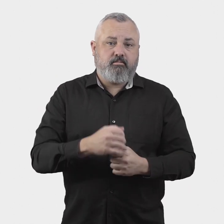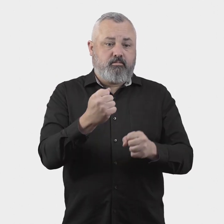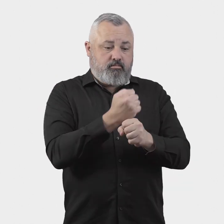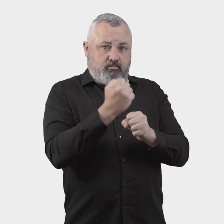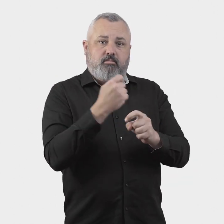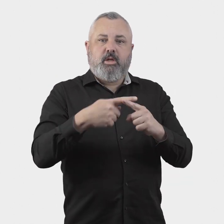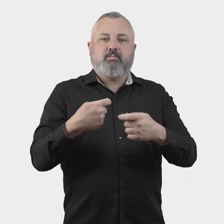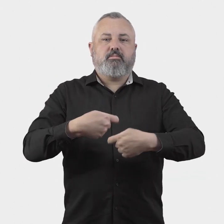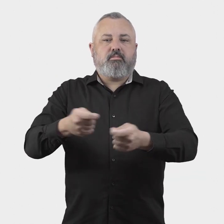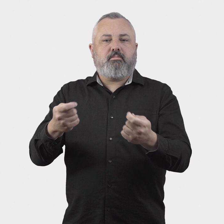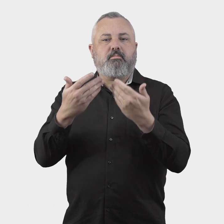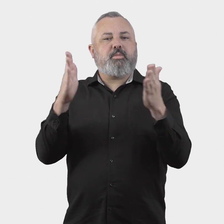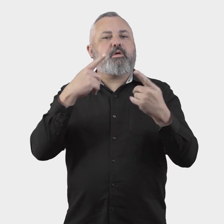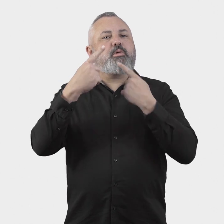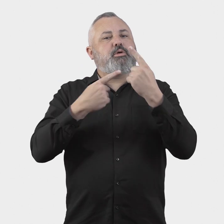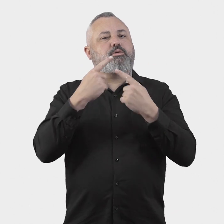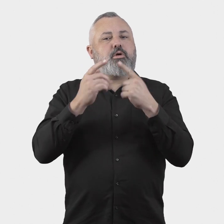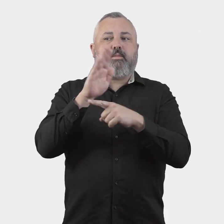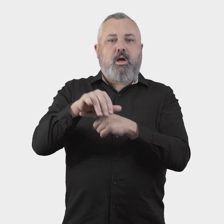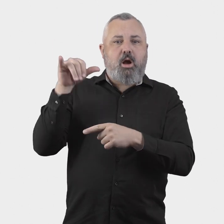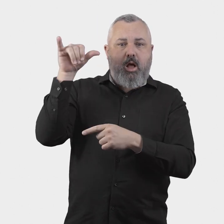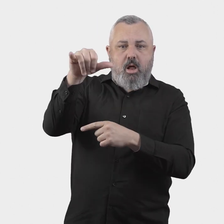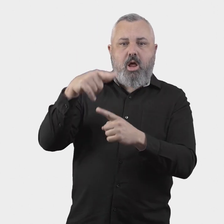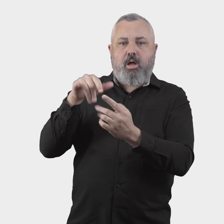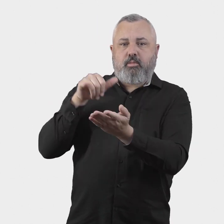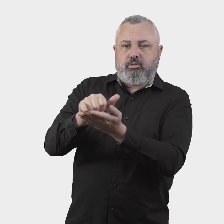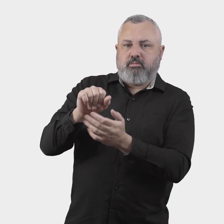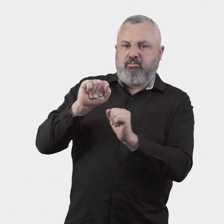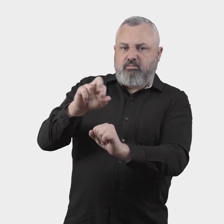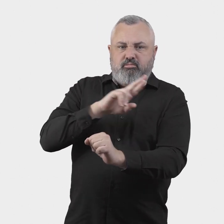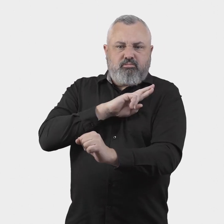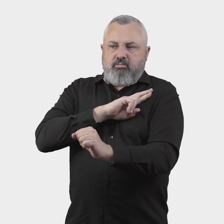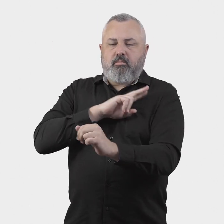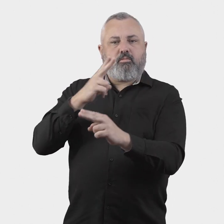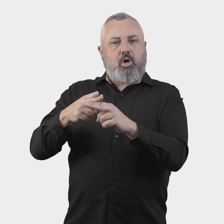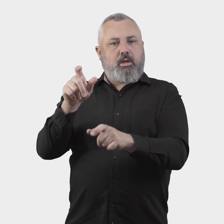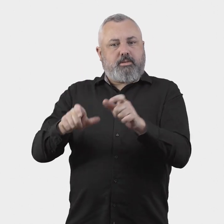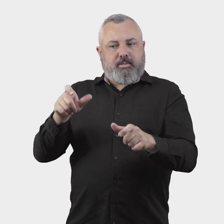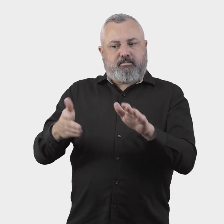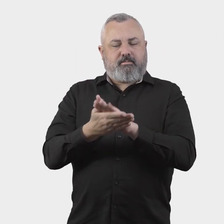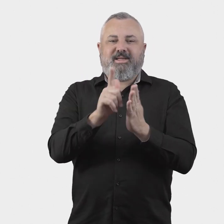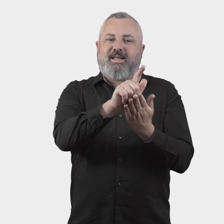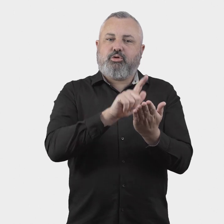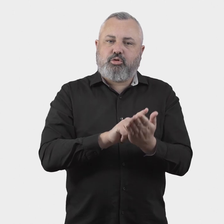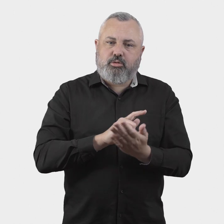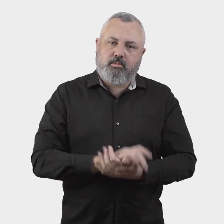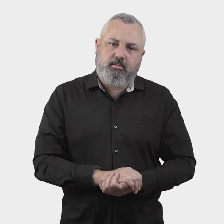issue public guidance on airlines’ and airports’ obligations to their customers, consistent with relevant legislation